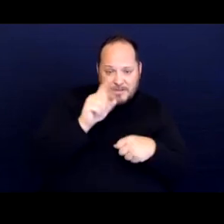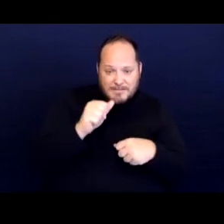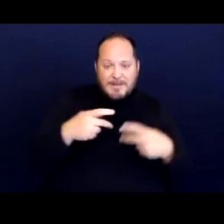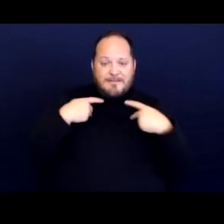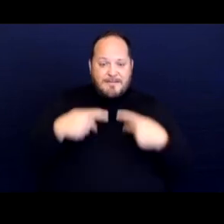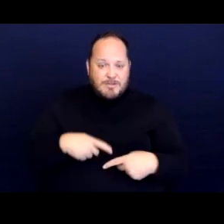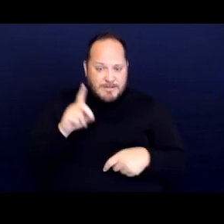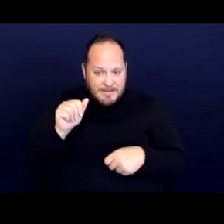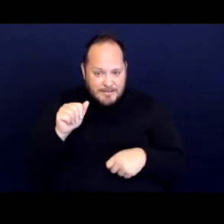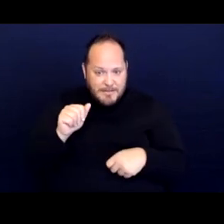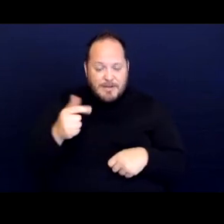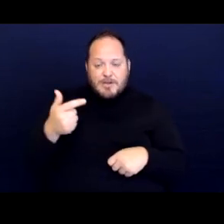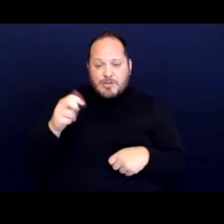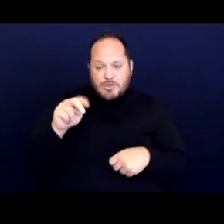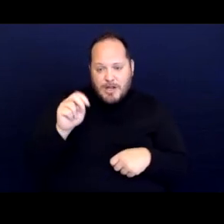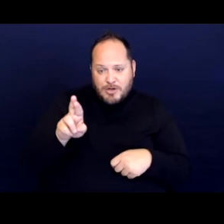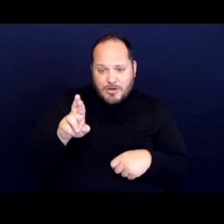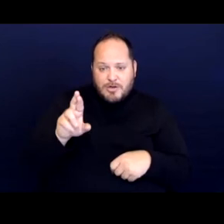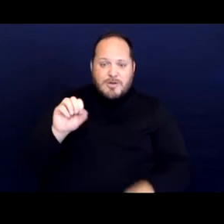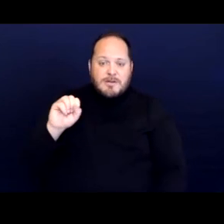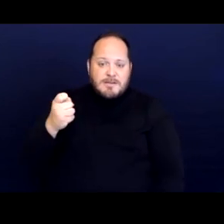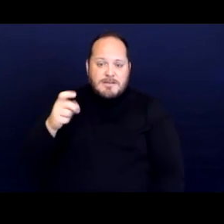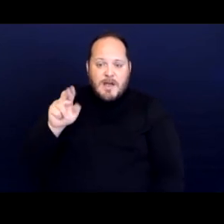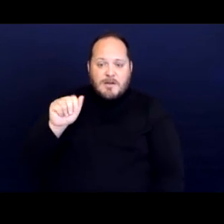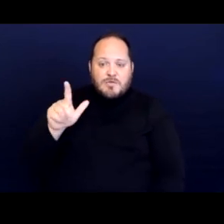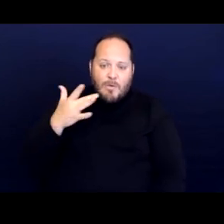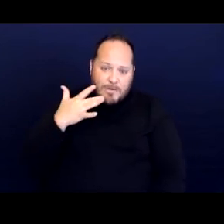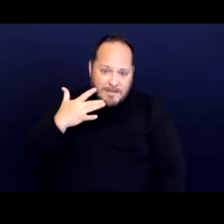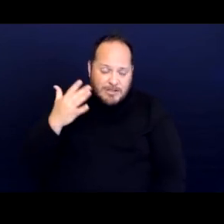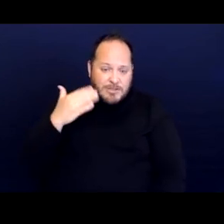gender sexual orientation, gender identity,